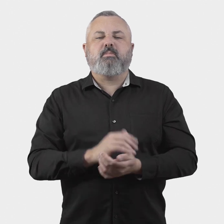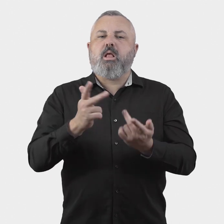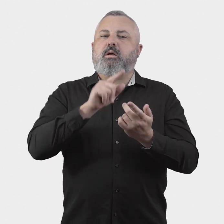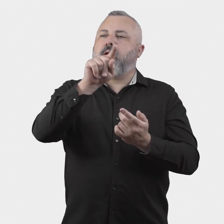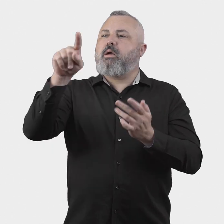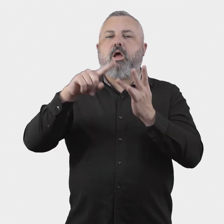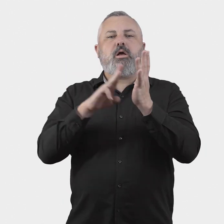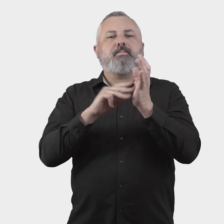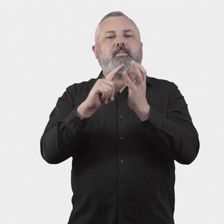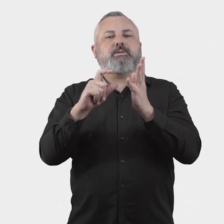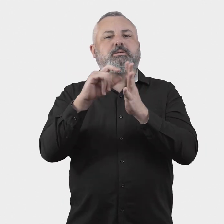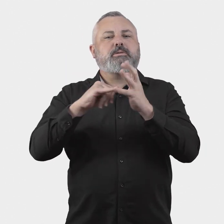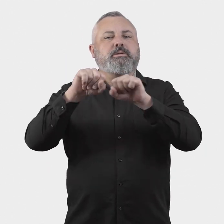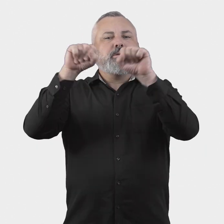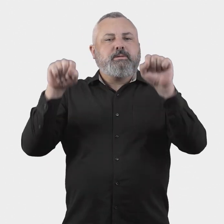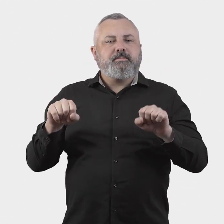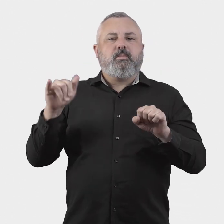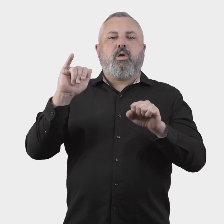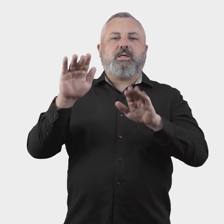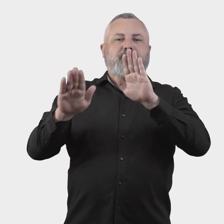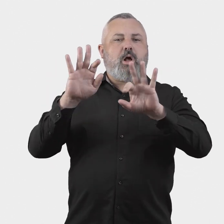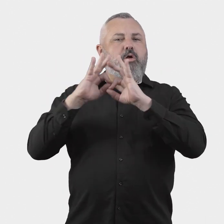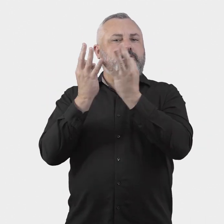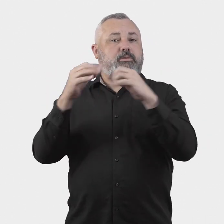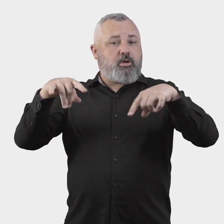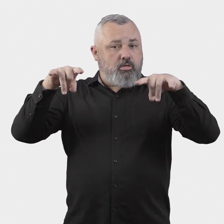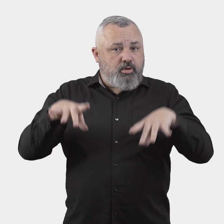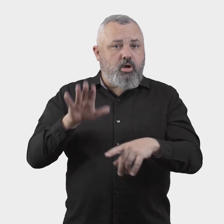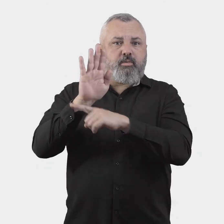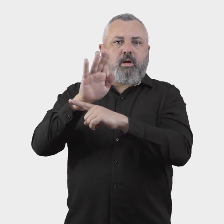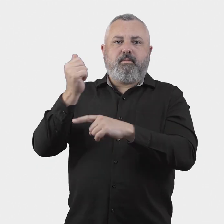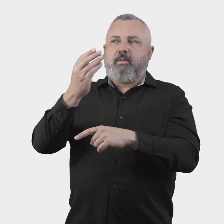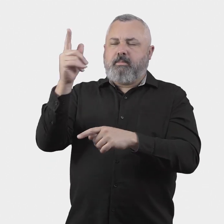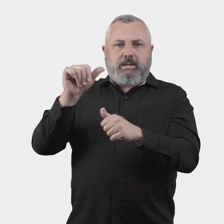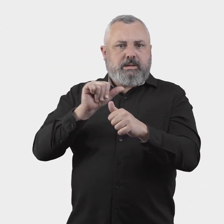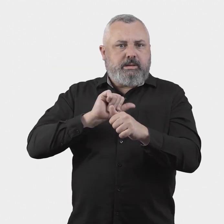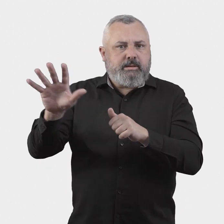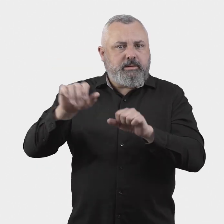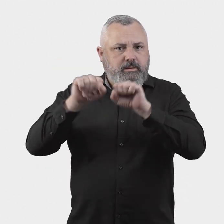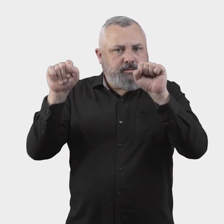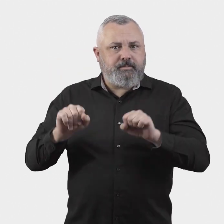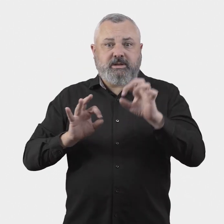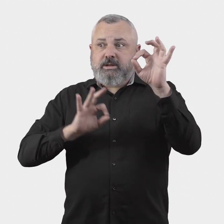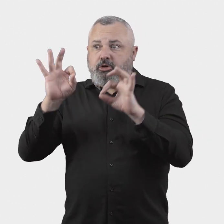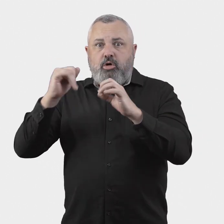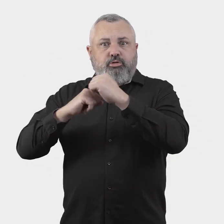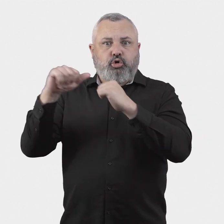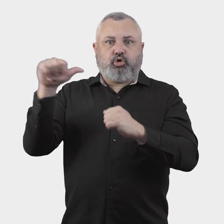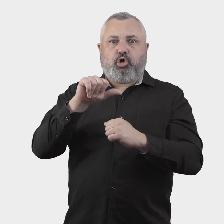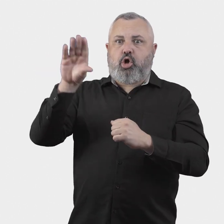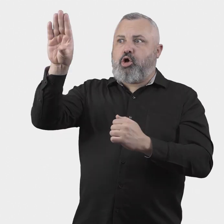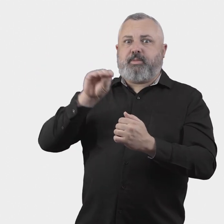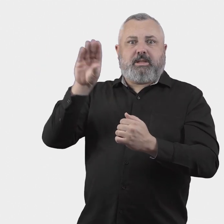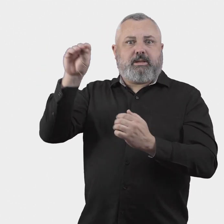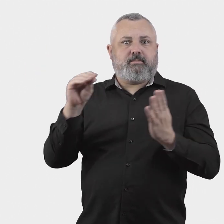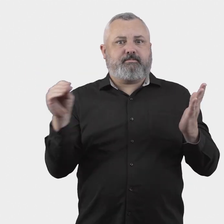9. What features of existing industry ombuds schemes, and similar bodies, in Australia and overseas,